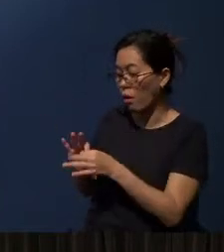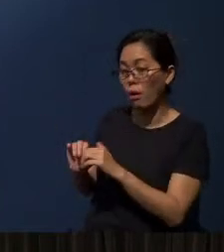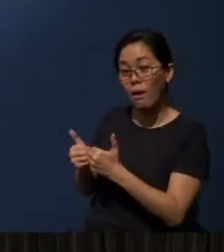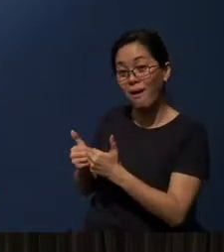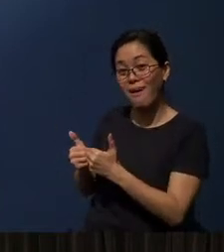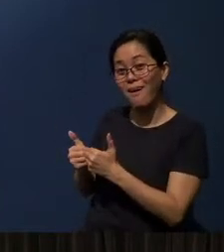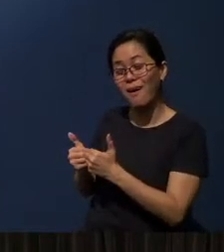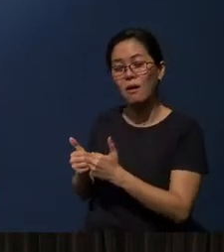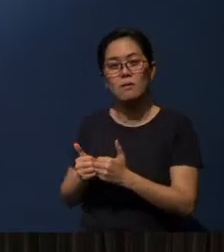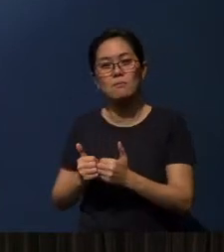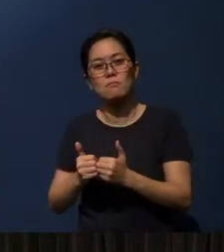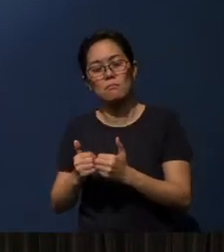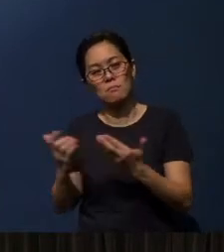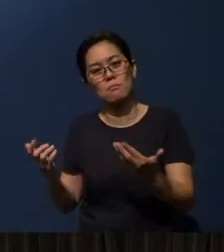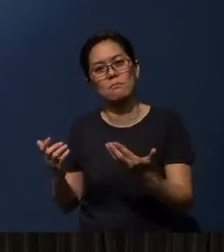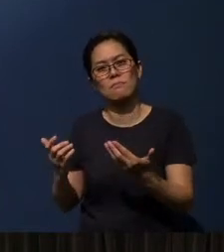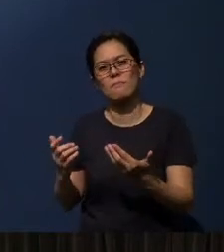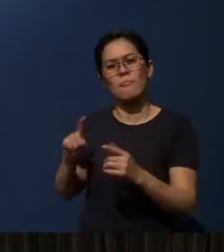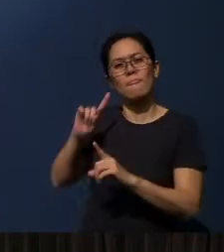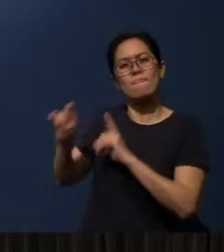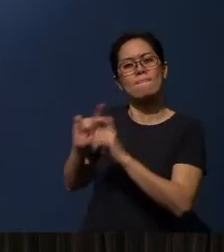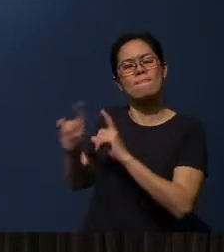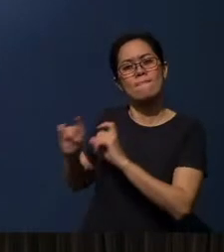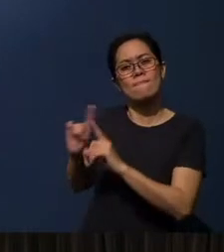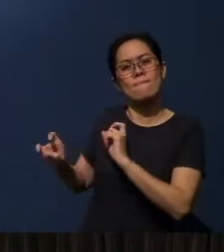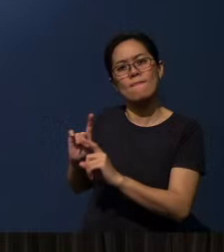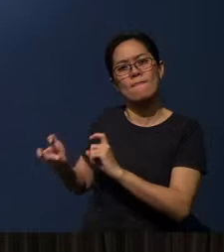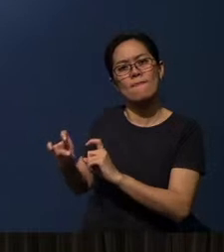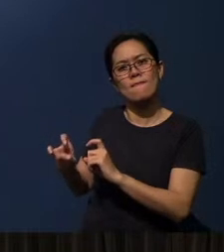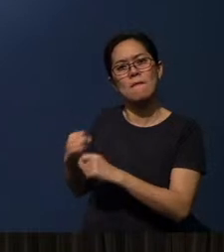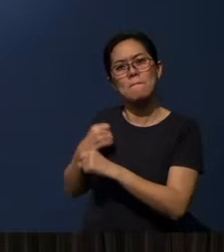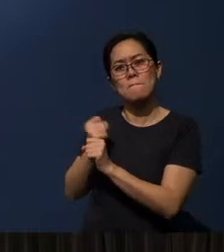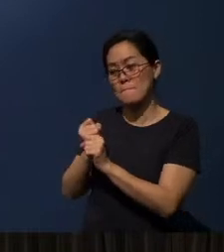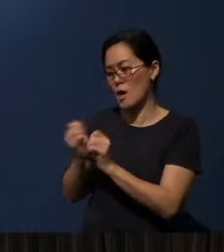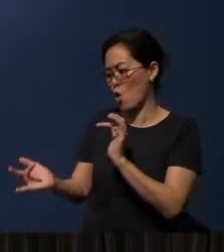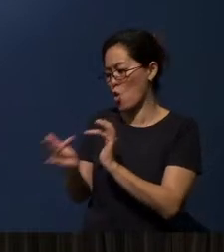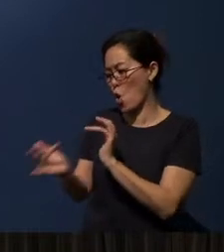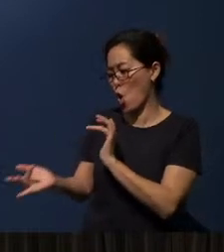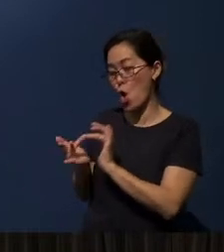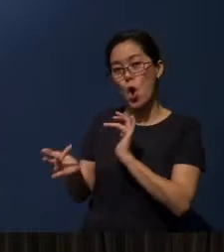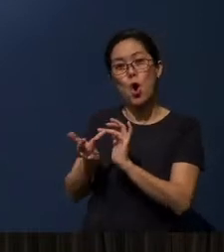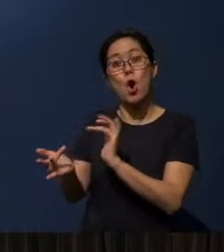It is about asking questions and about making connections. Very, very simple.